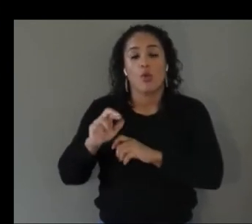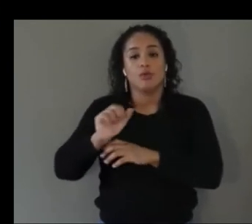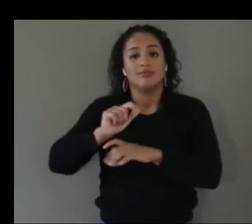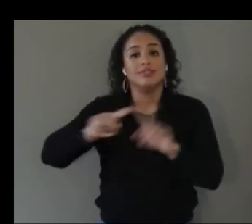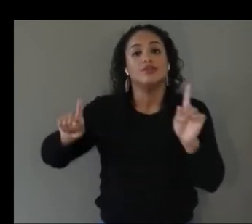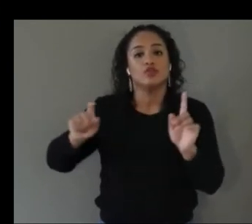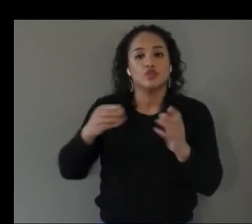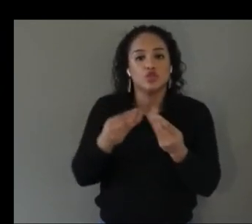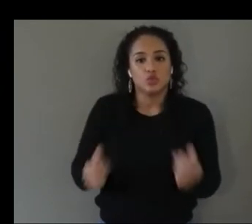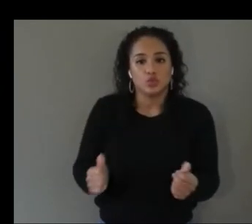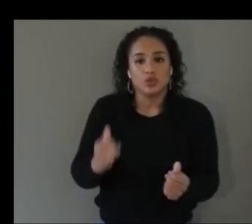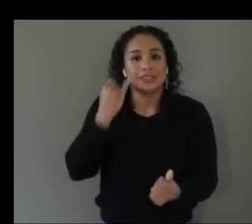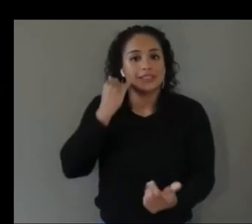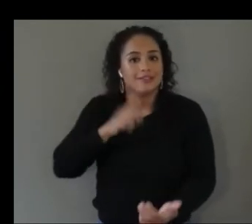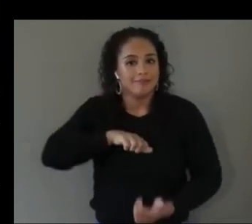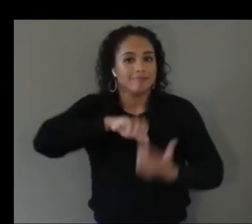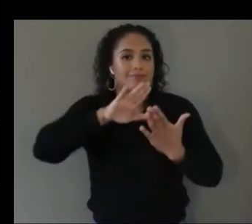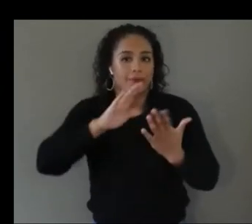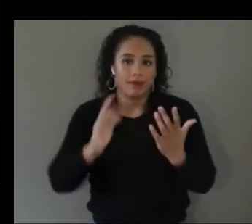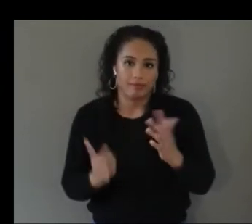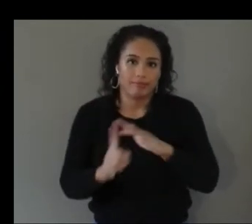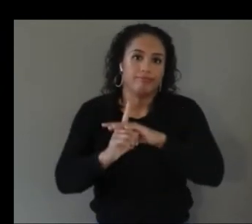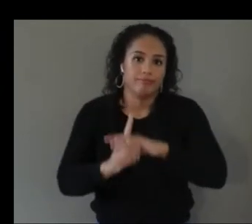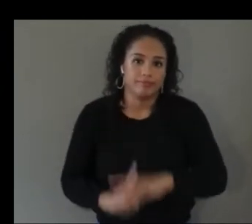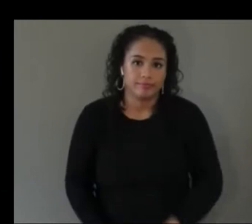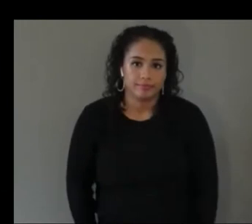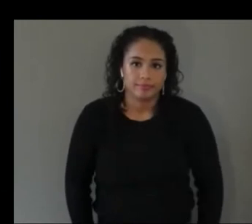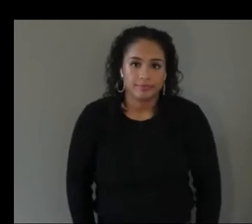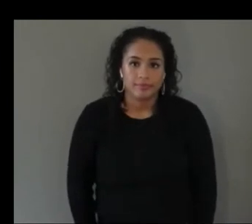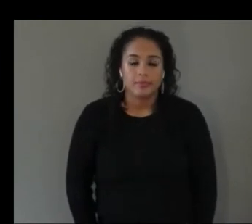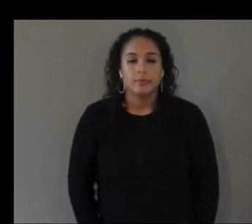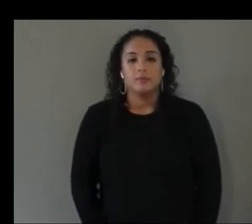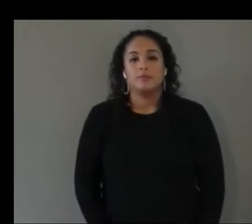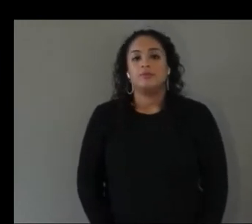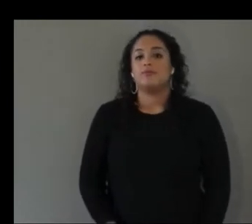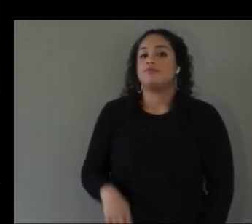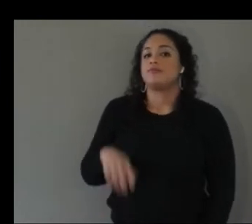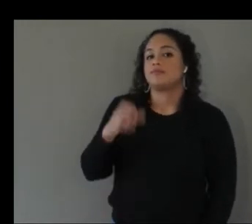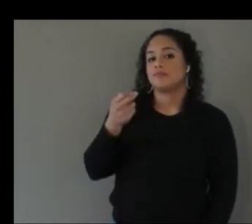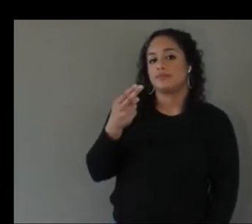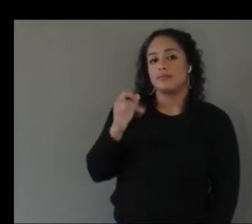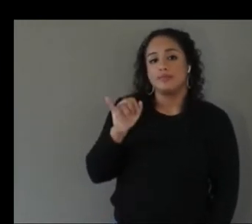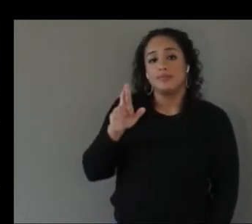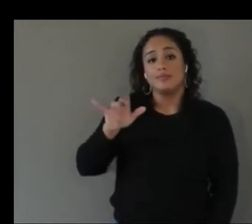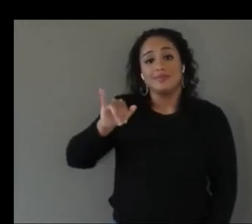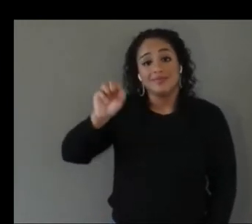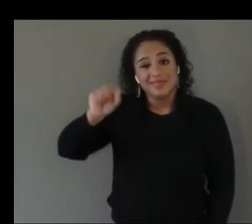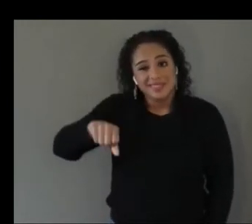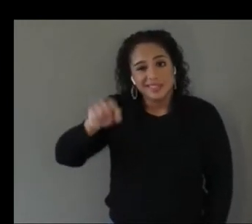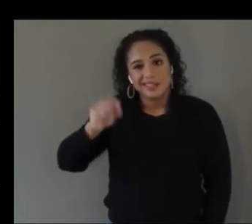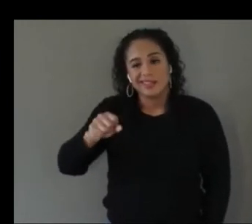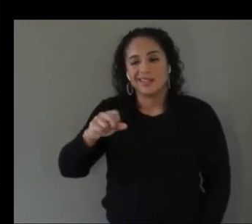yeah yeah it seems like there's so many more ways to like physically manipulate these systems